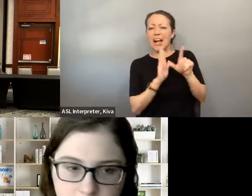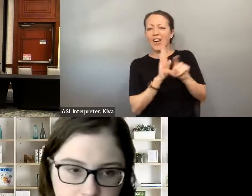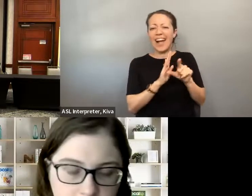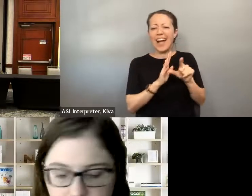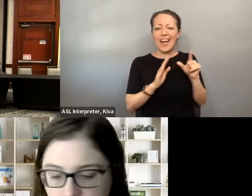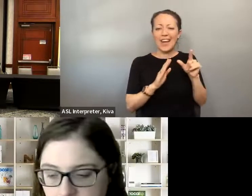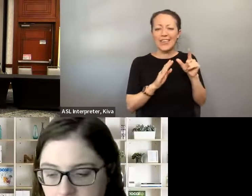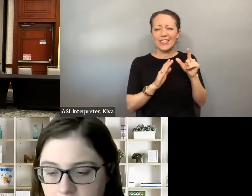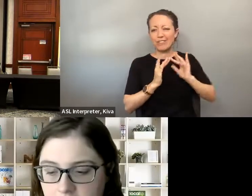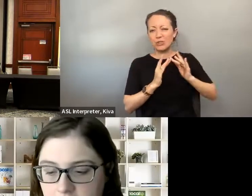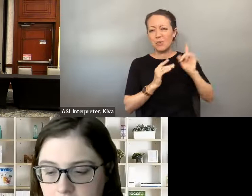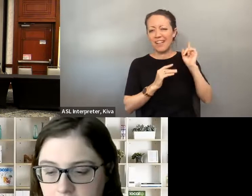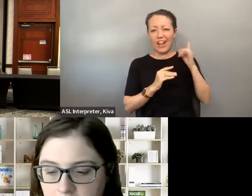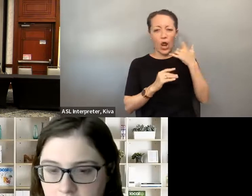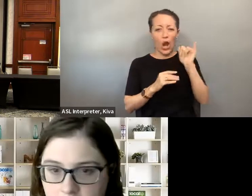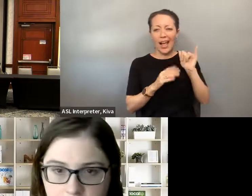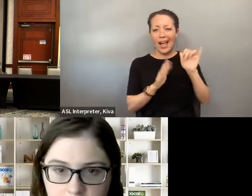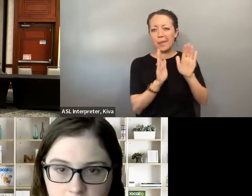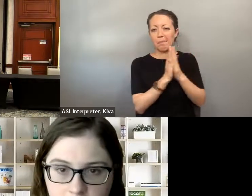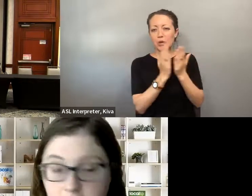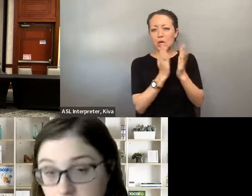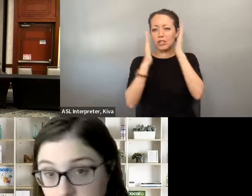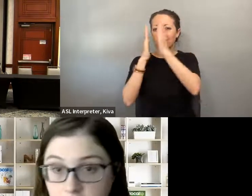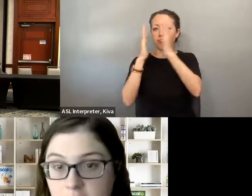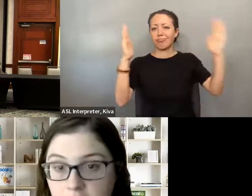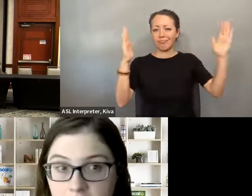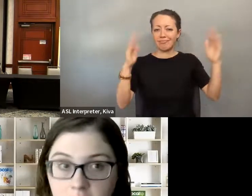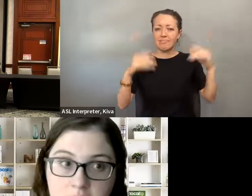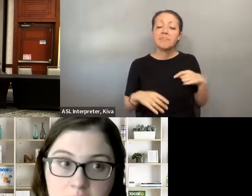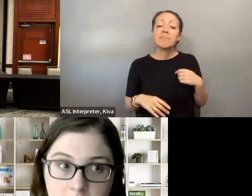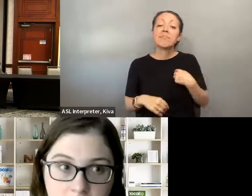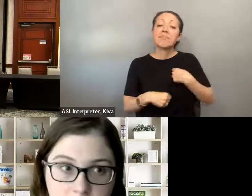brown hair, wearing glasses and I am in front of a virtual background